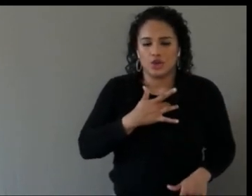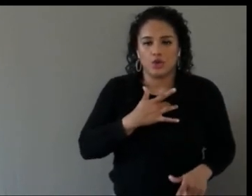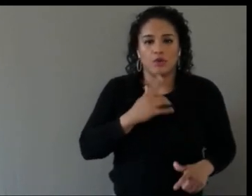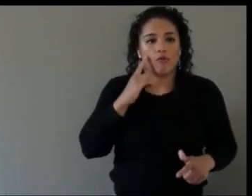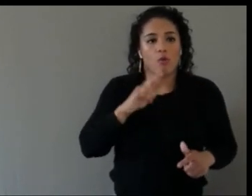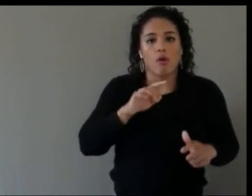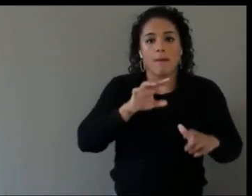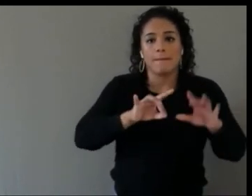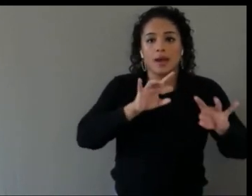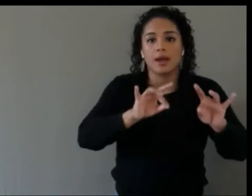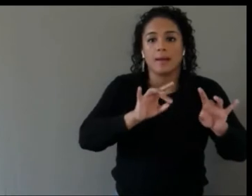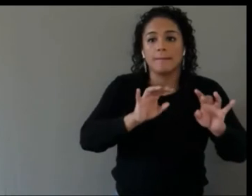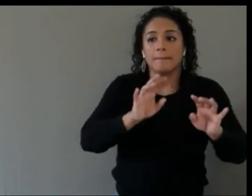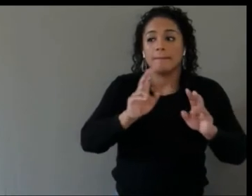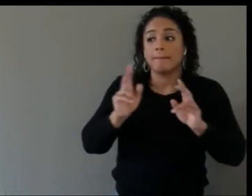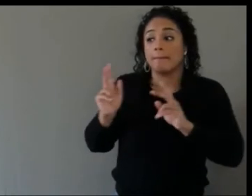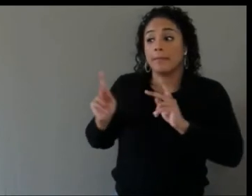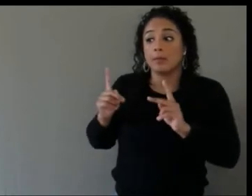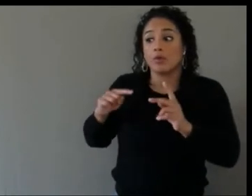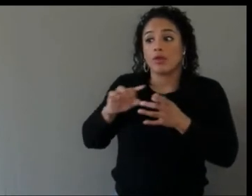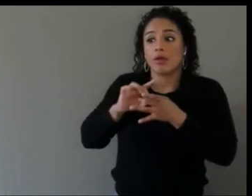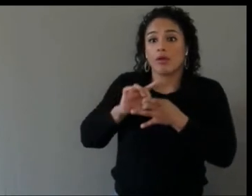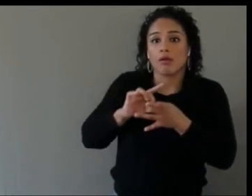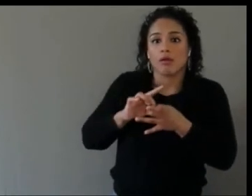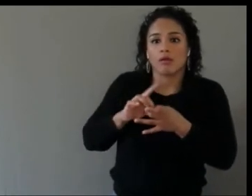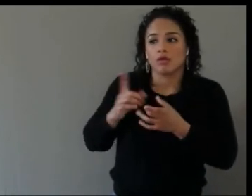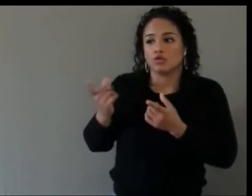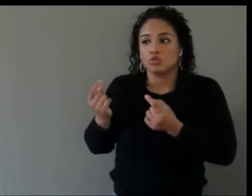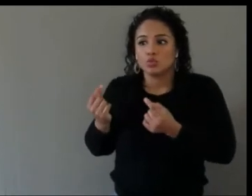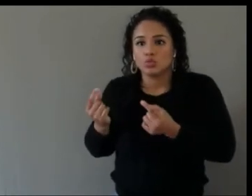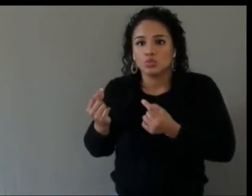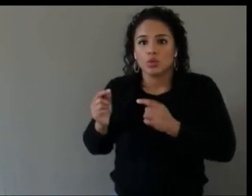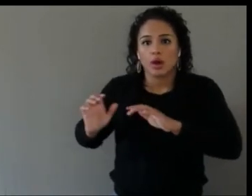doing? What are they acting on? That allows us to pick up two sides of research.